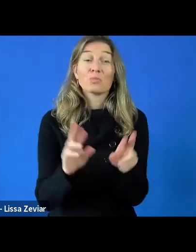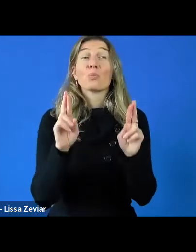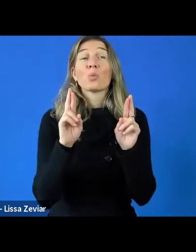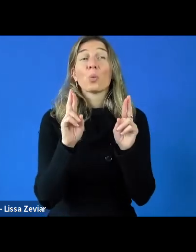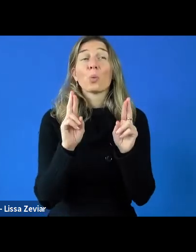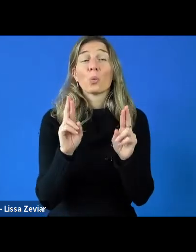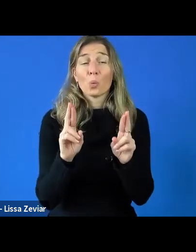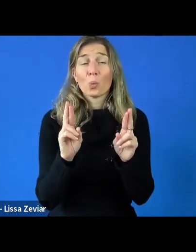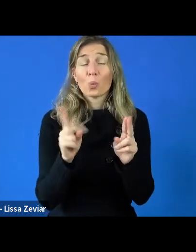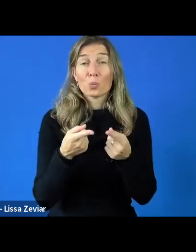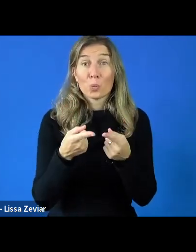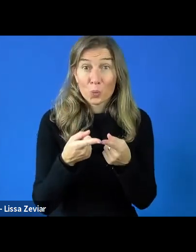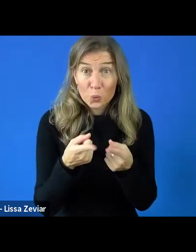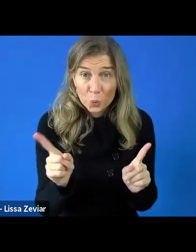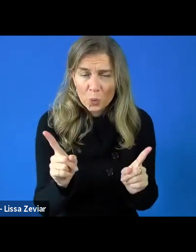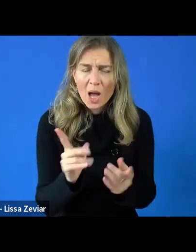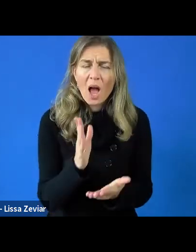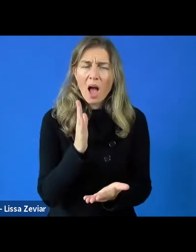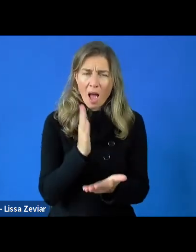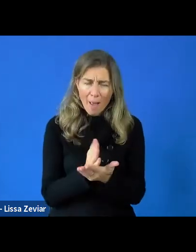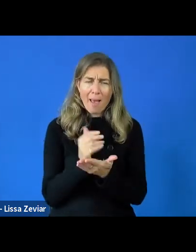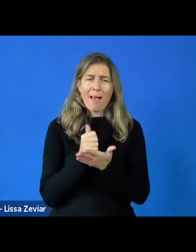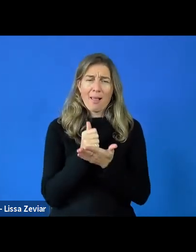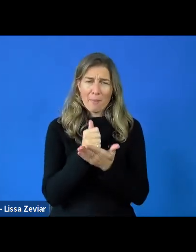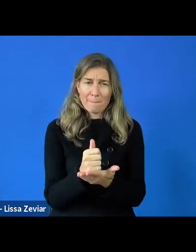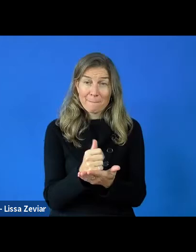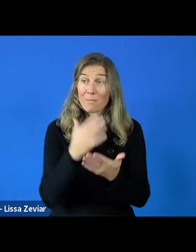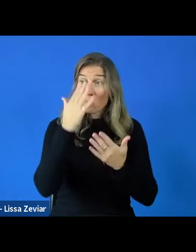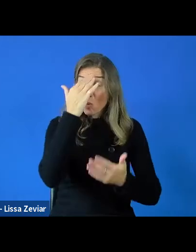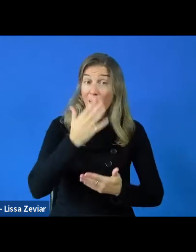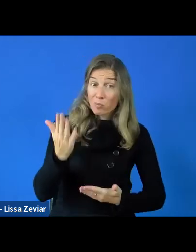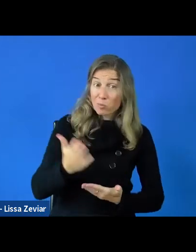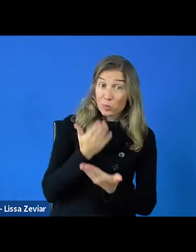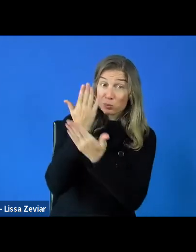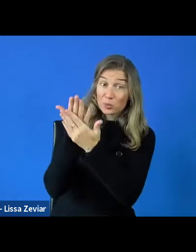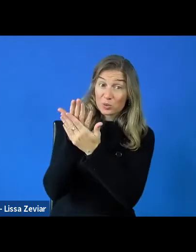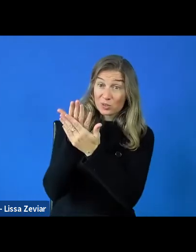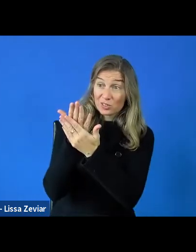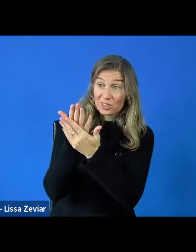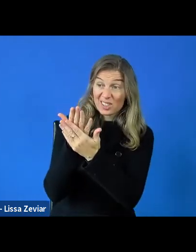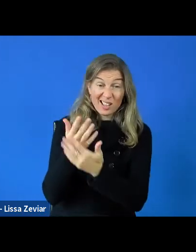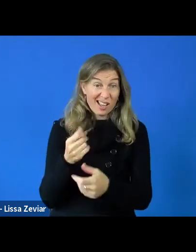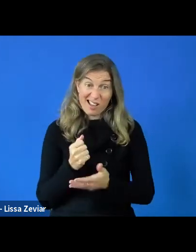Because usually, in proposals, if you don't help, you get a bad name and then don't call you again.